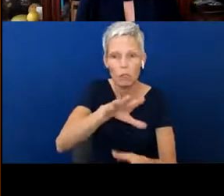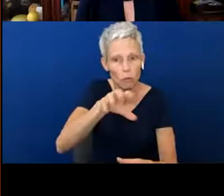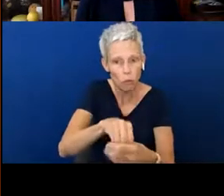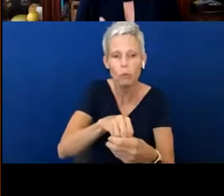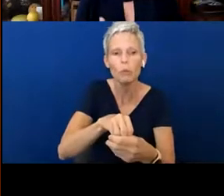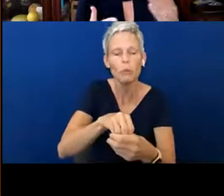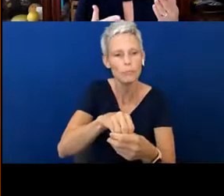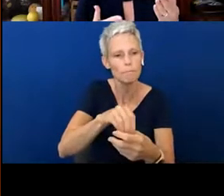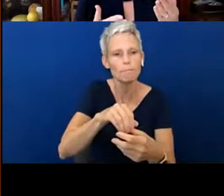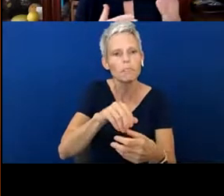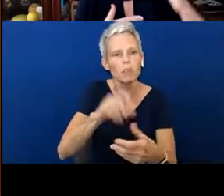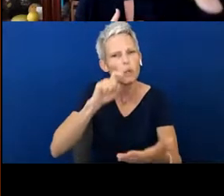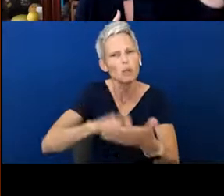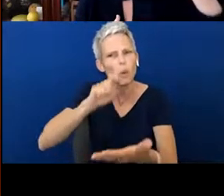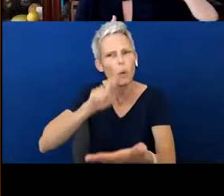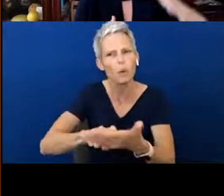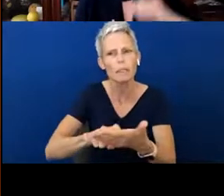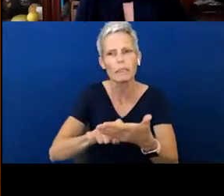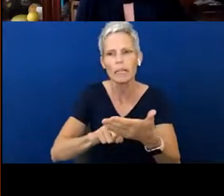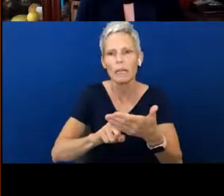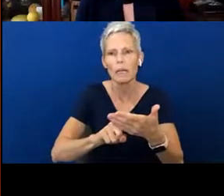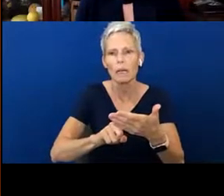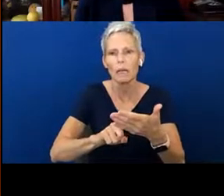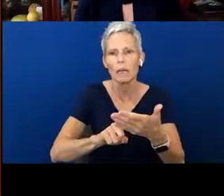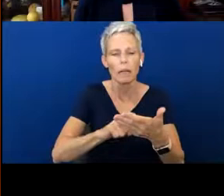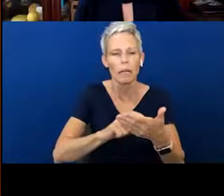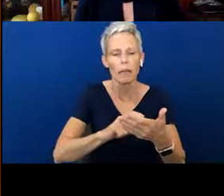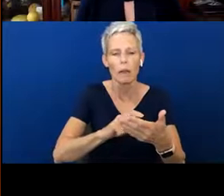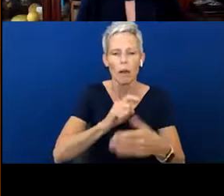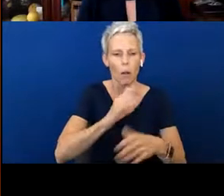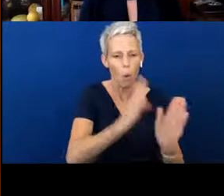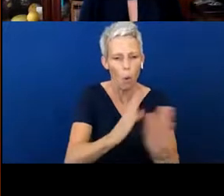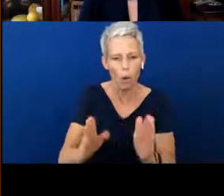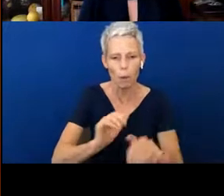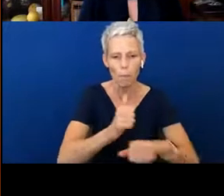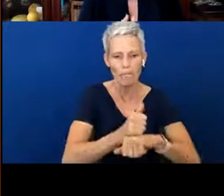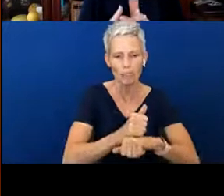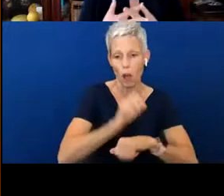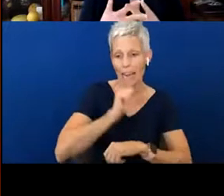you'll find out we don't order them by age. The tips are not ordered by developmental